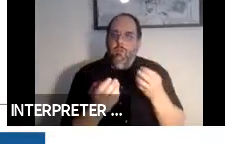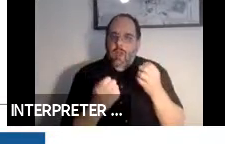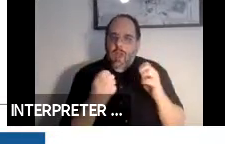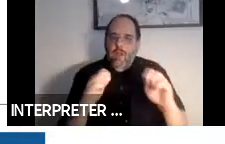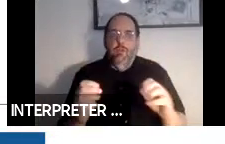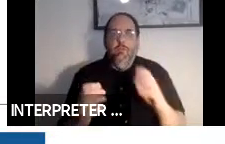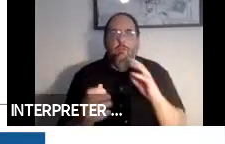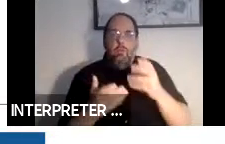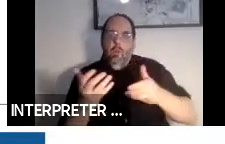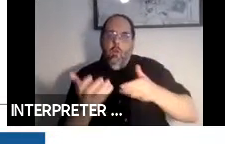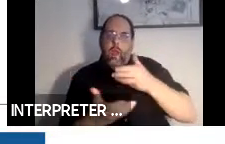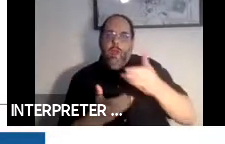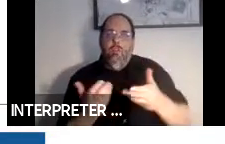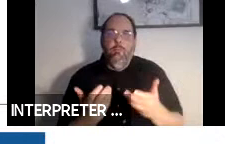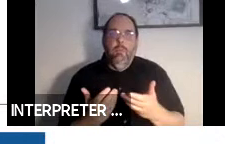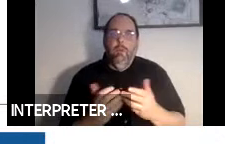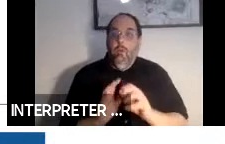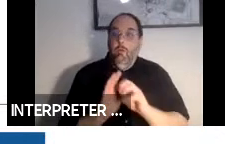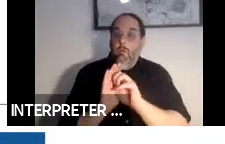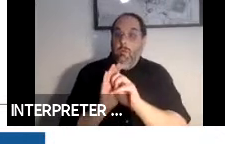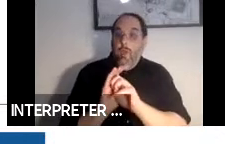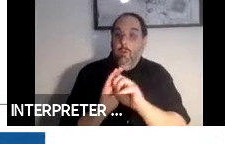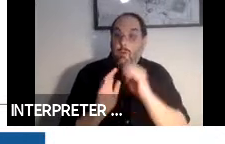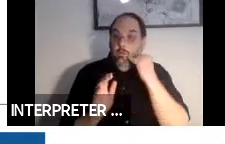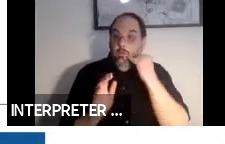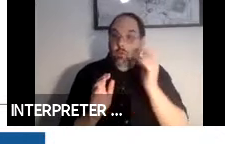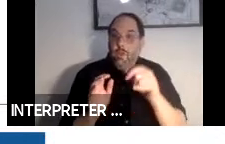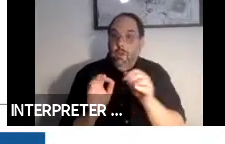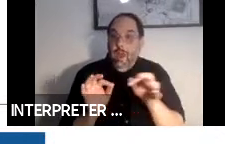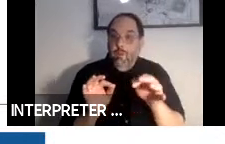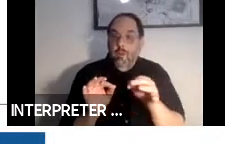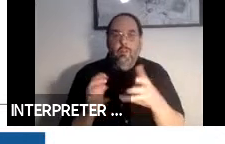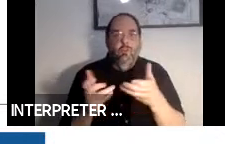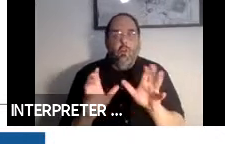You don't want to for example if you need captioning, you don't want to get into a vehicle